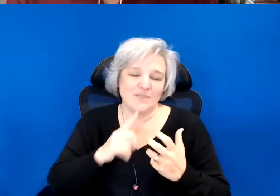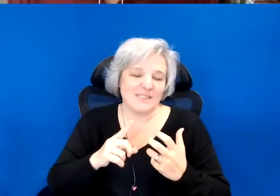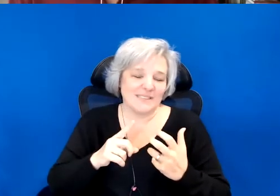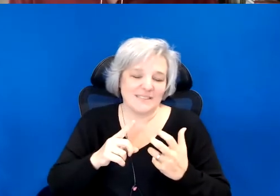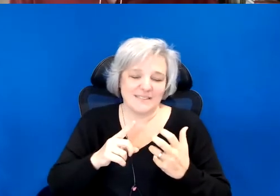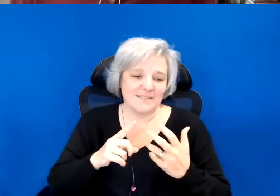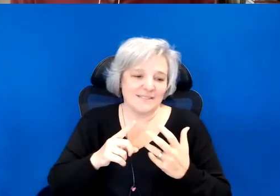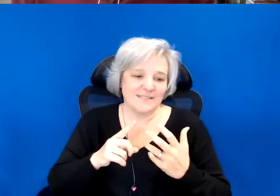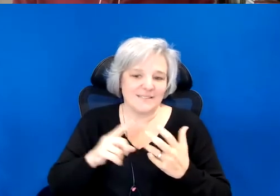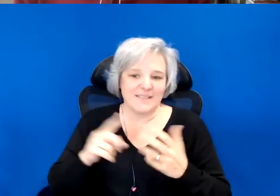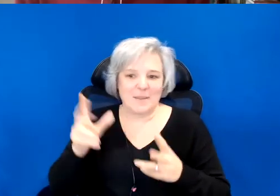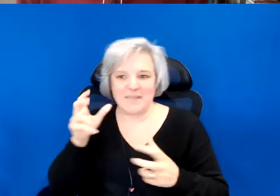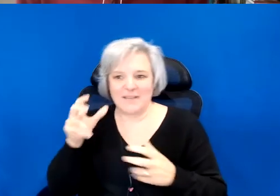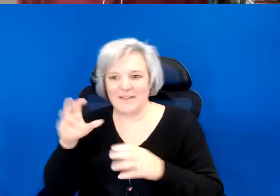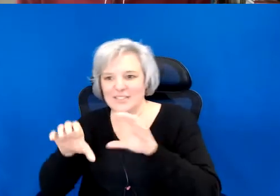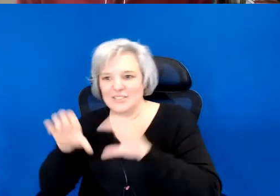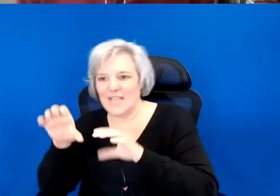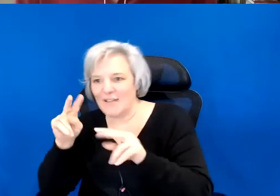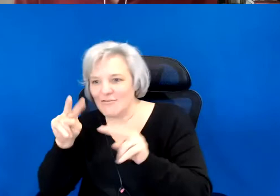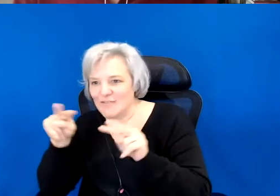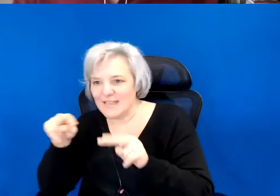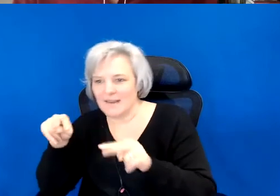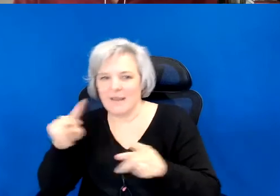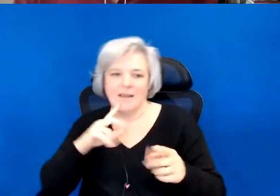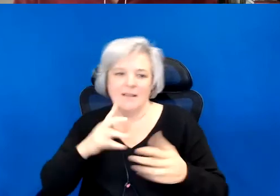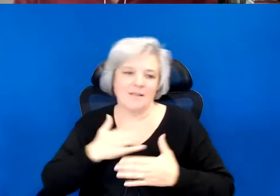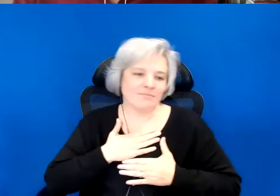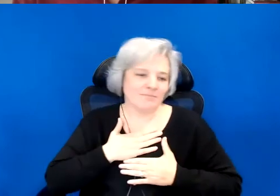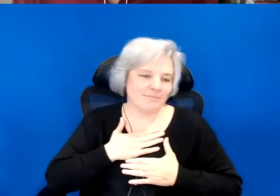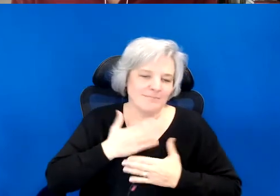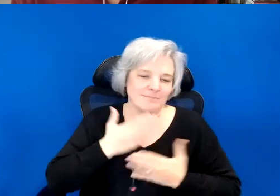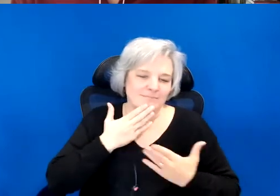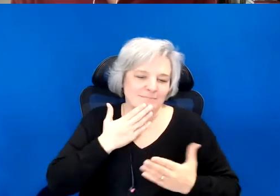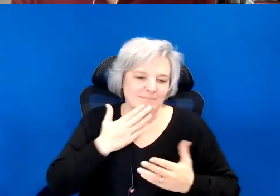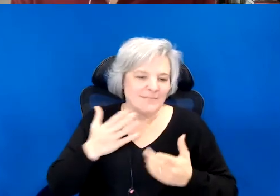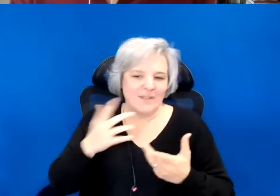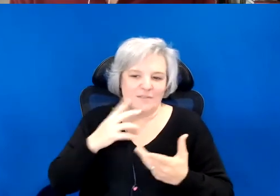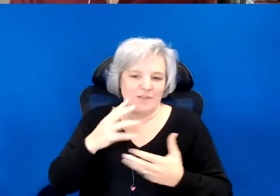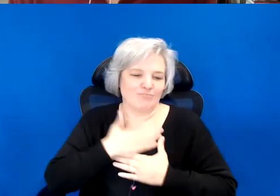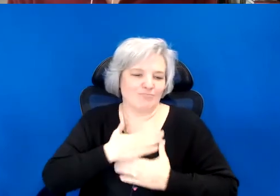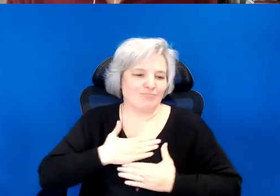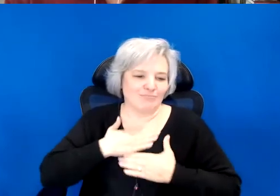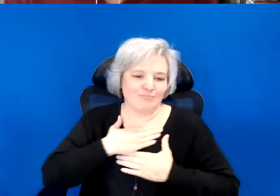from folks in the chat, and what I was gathering, what is receiving in your conversations that